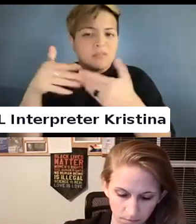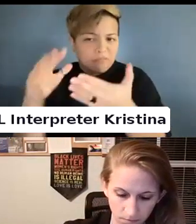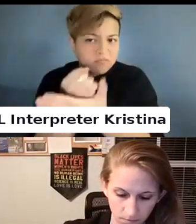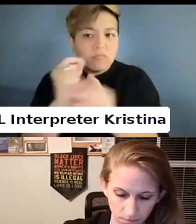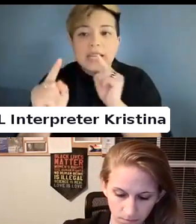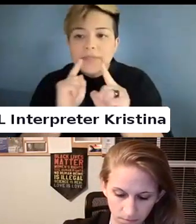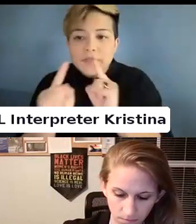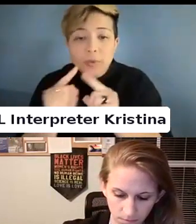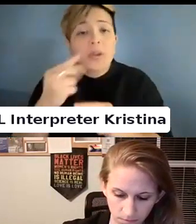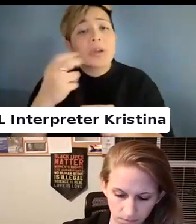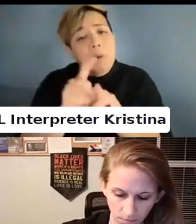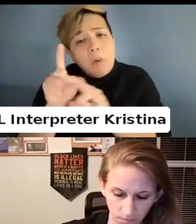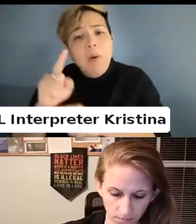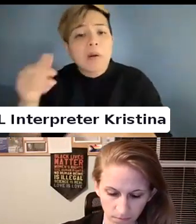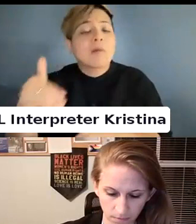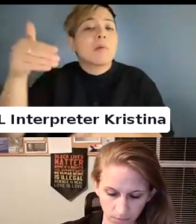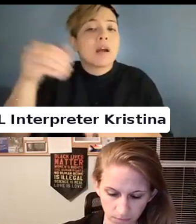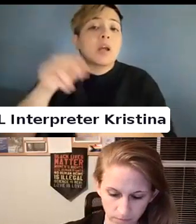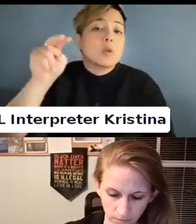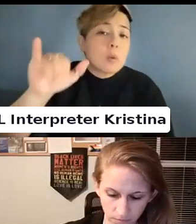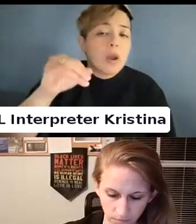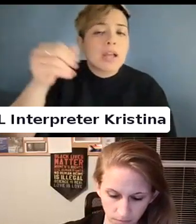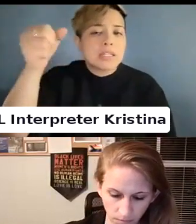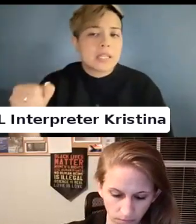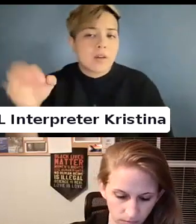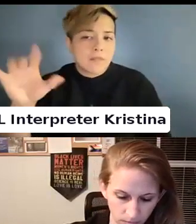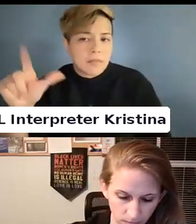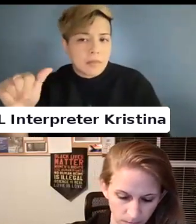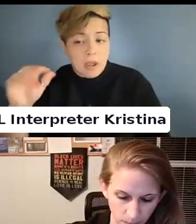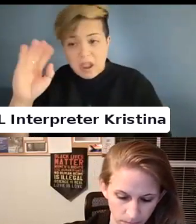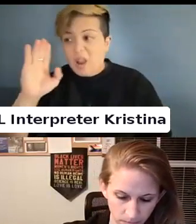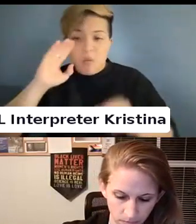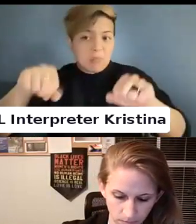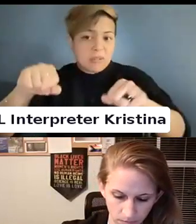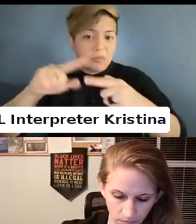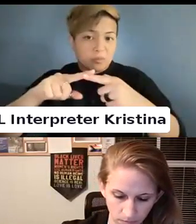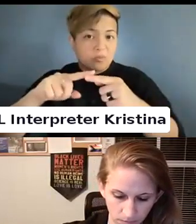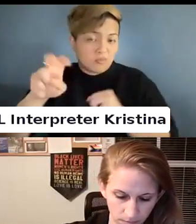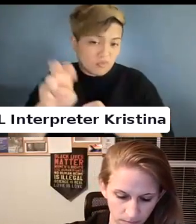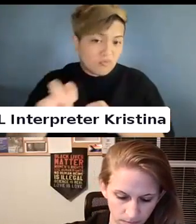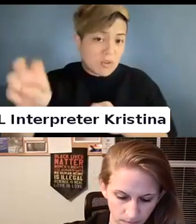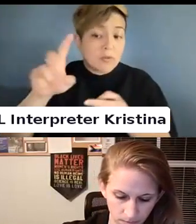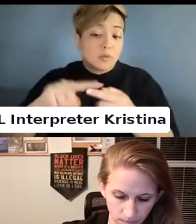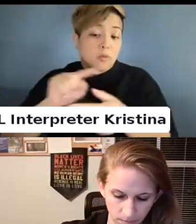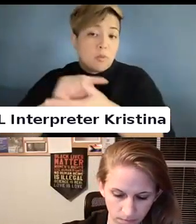He also is occasionally in New York and South Florida and would be potentially able to travel to those locations for interviews.